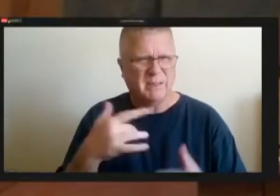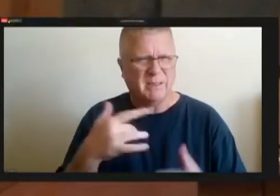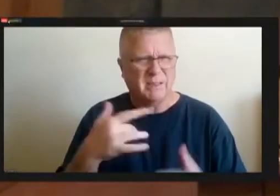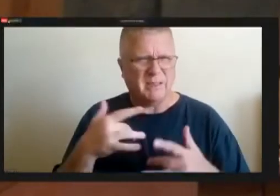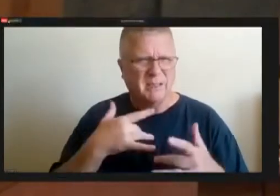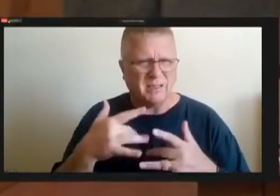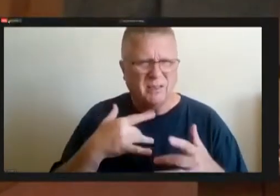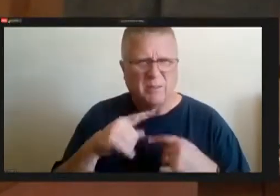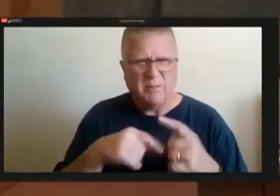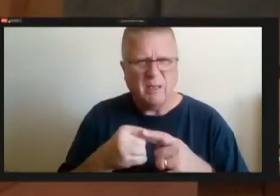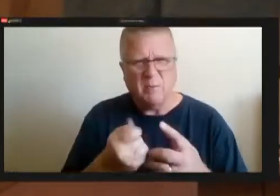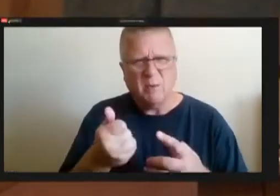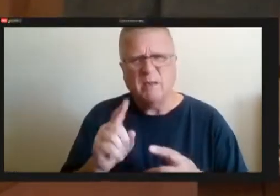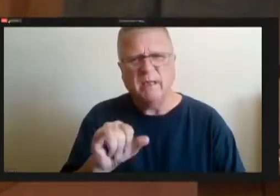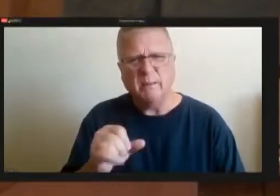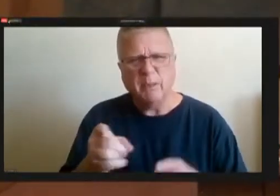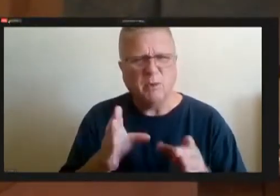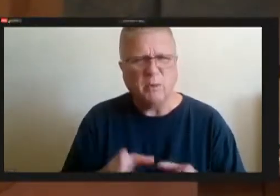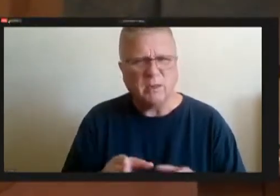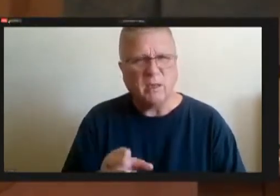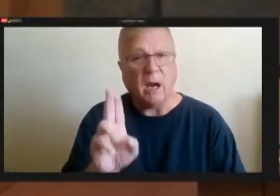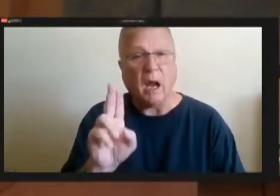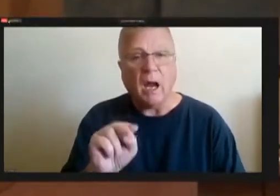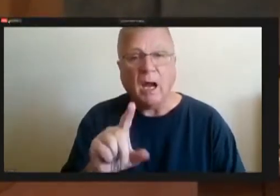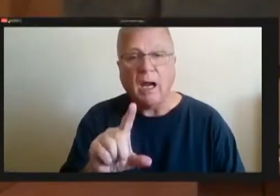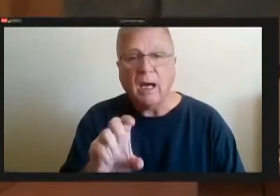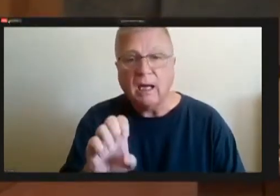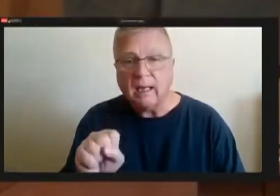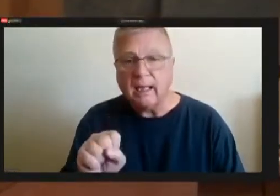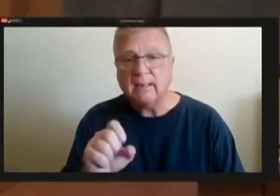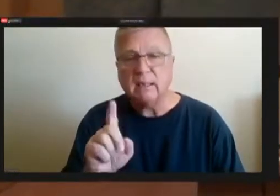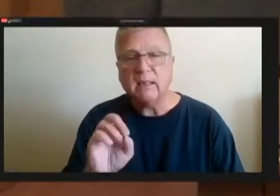unless the logistics manager is really going to take on the same sort of role